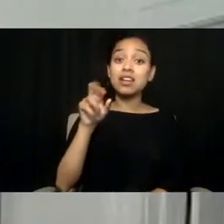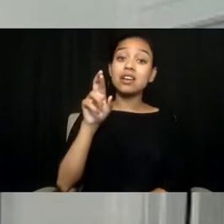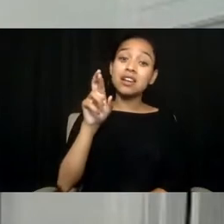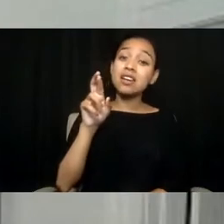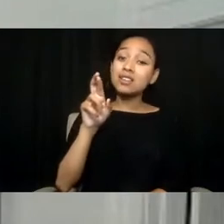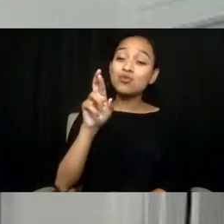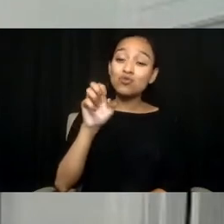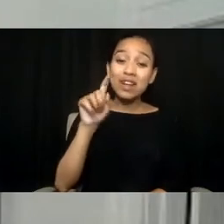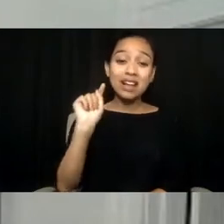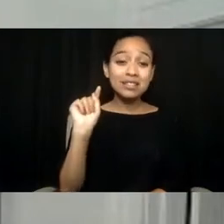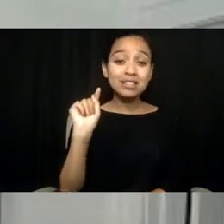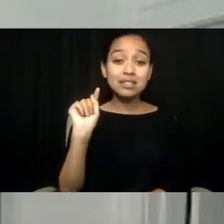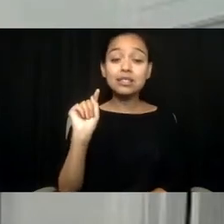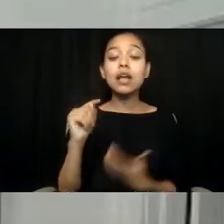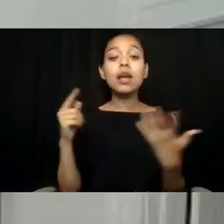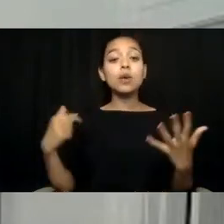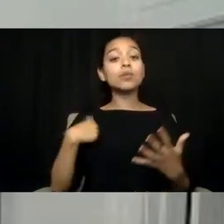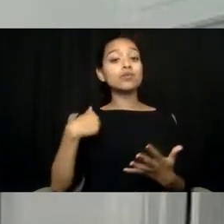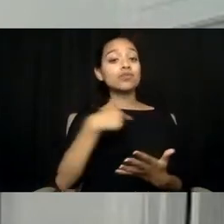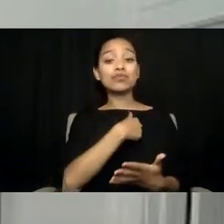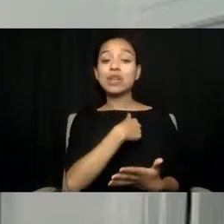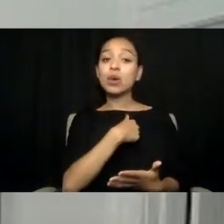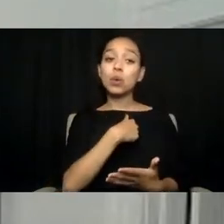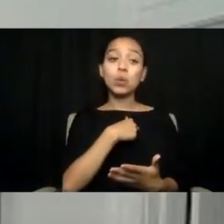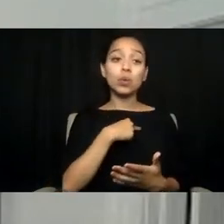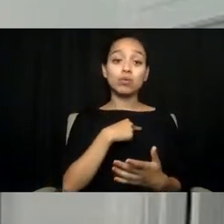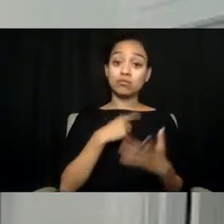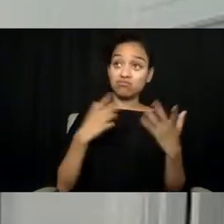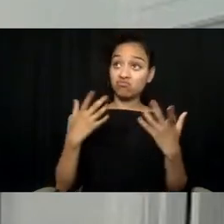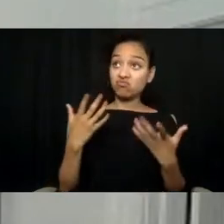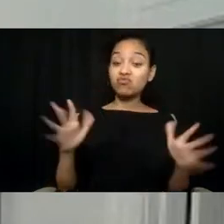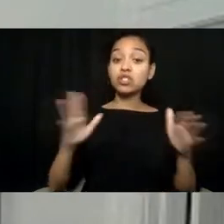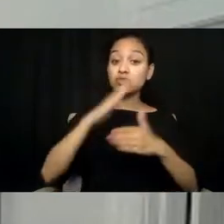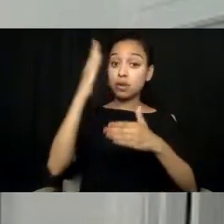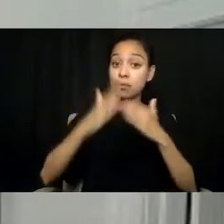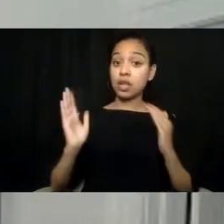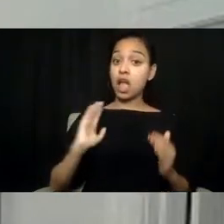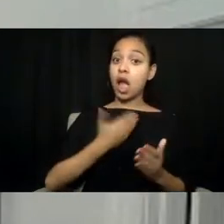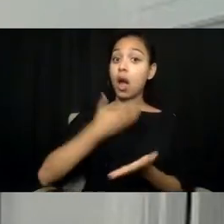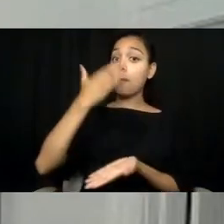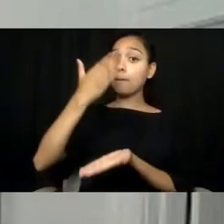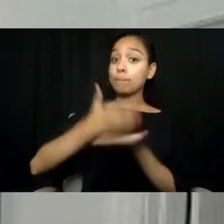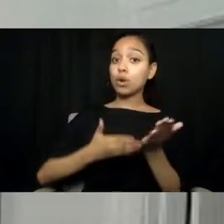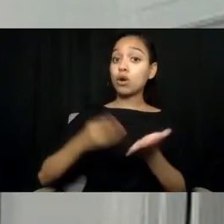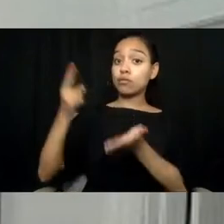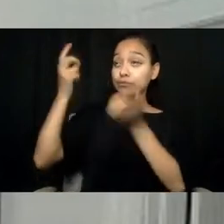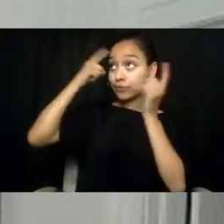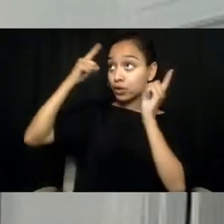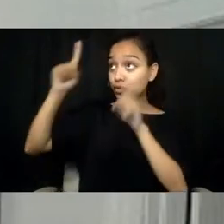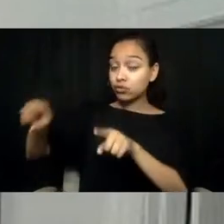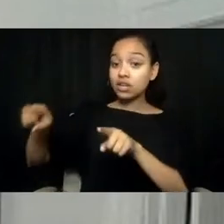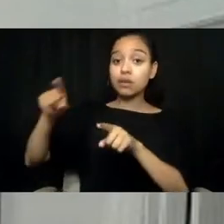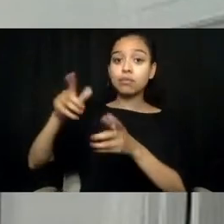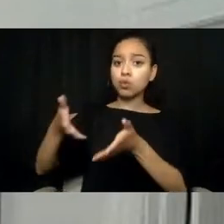We kept our end of the treaty and we ask the federal government to continue to keep their end of the treaty